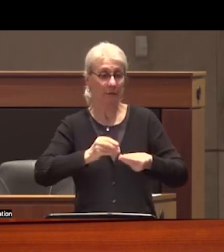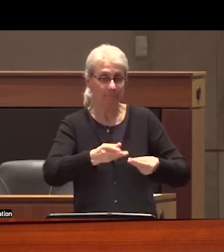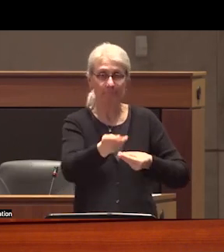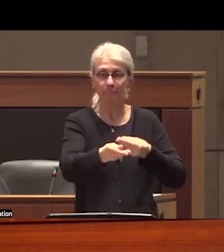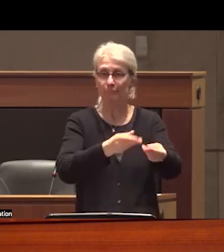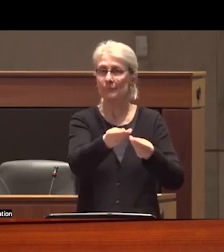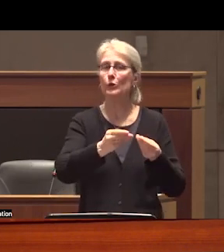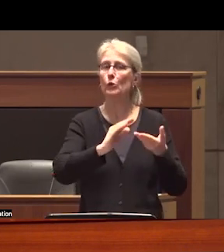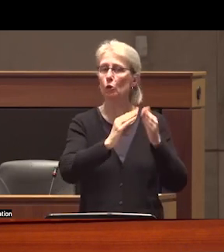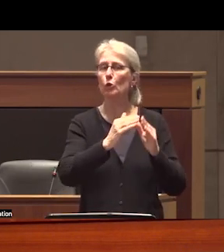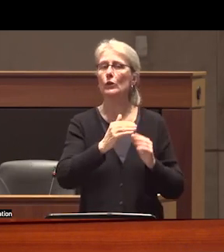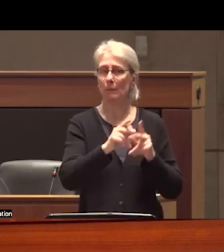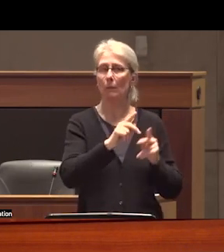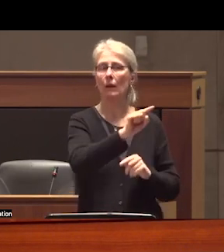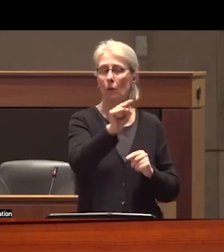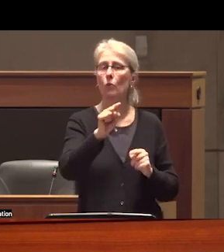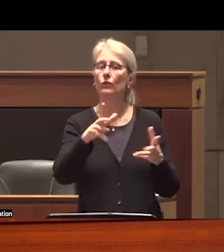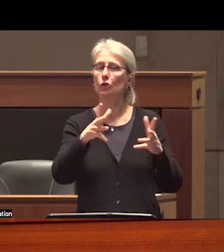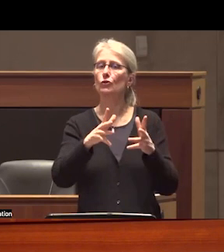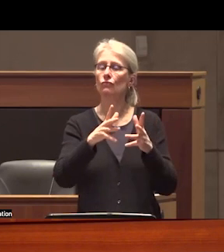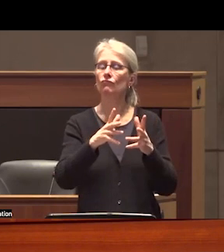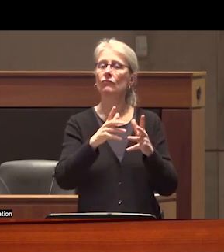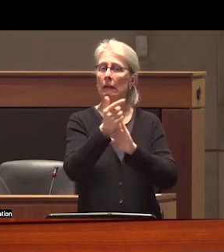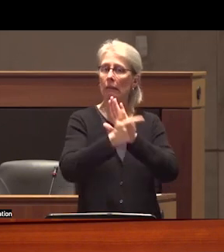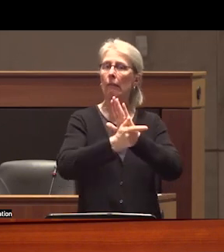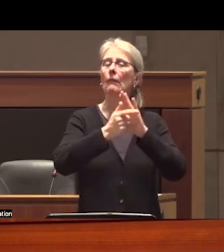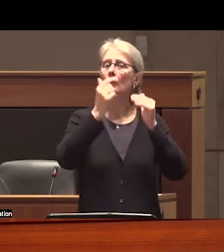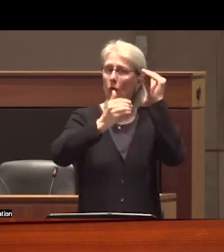to community members who had been verified as legal adults legal adults and members of